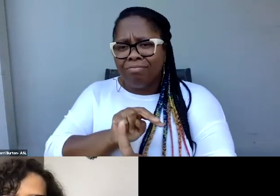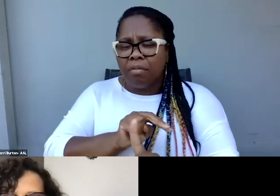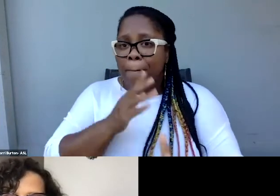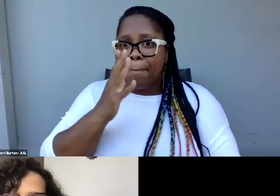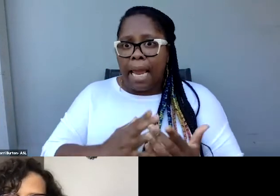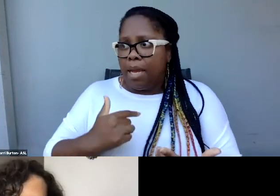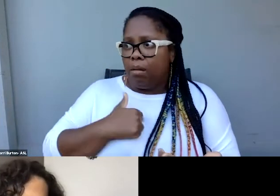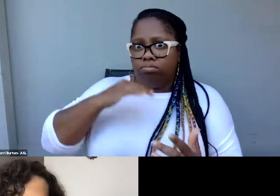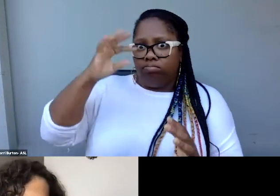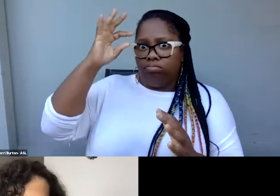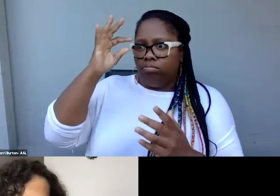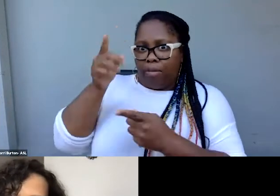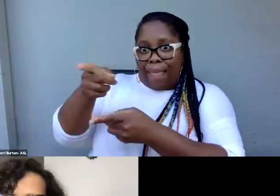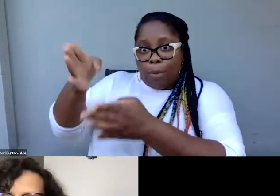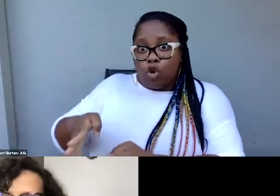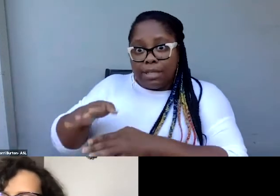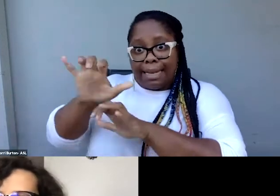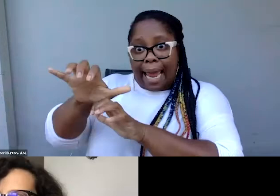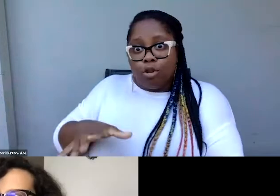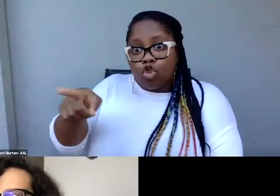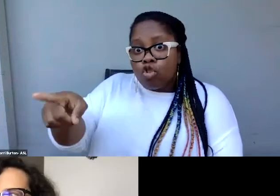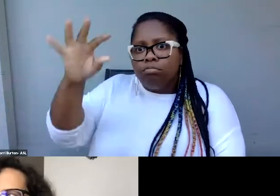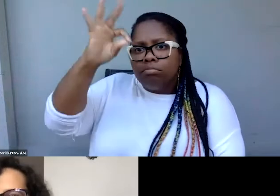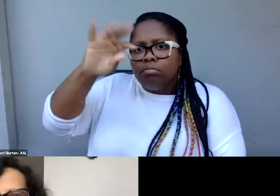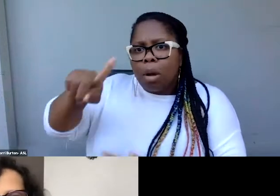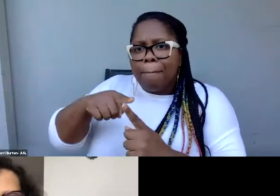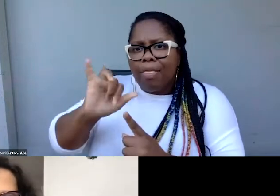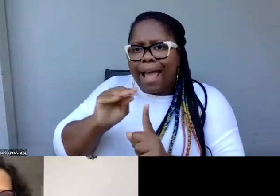so you need to research it. And you need to be careful.